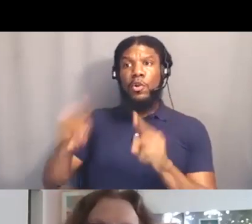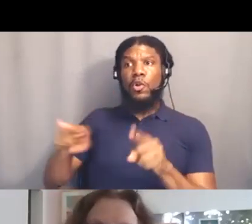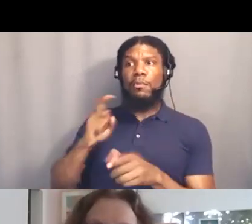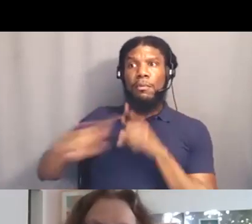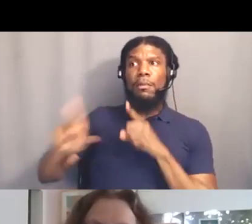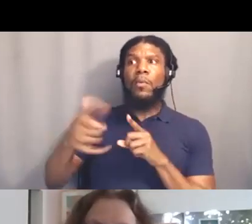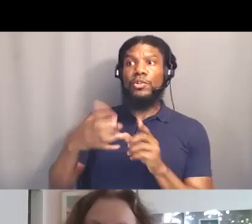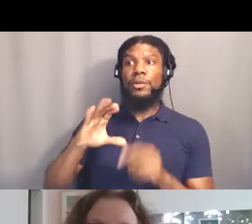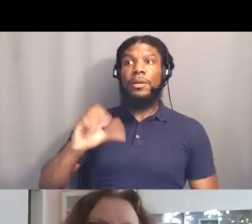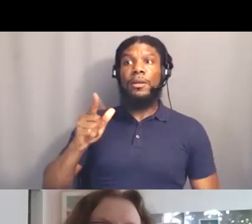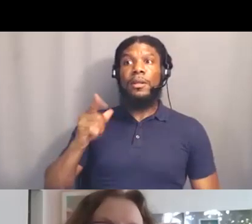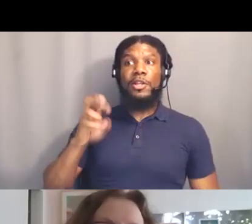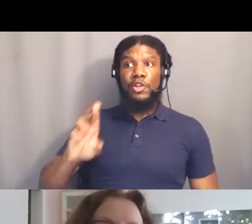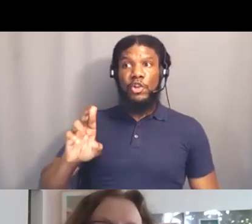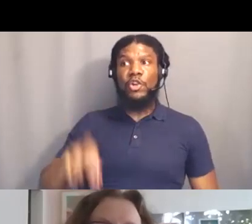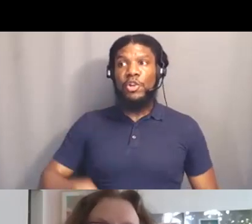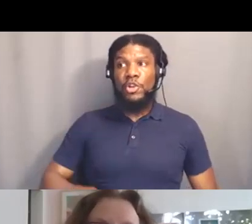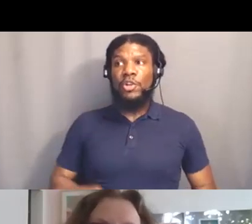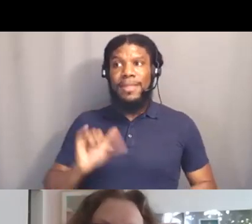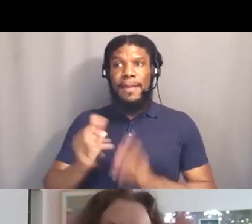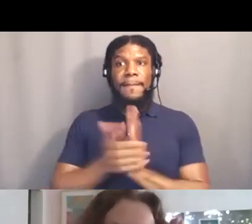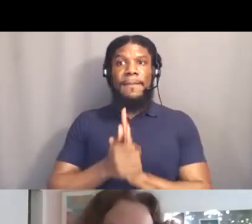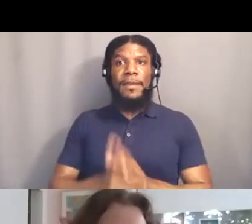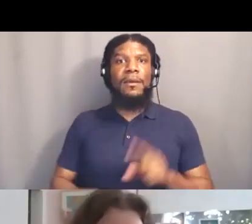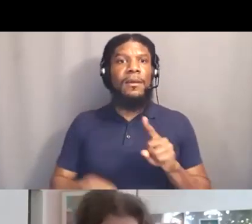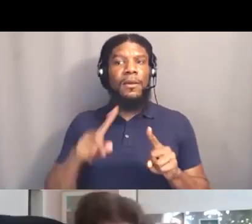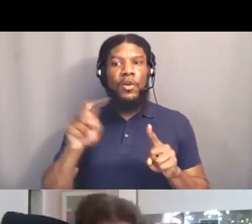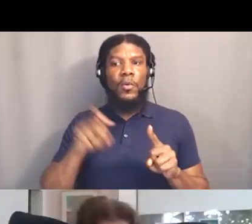All right. Heather has a question in the chat box.